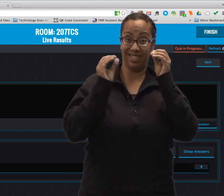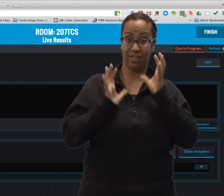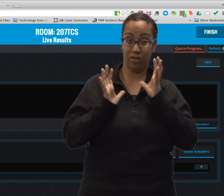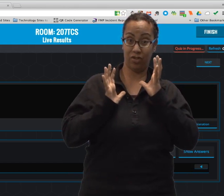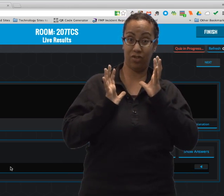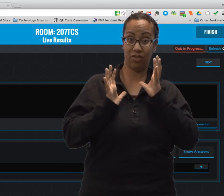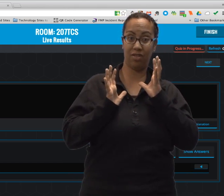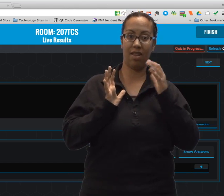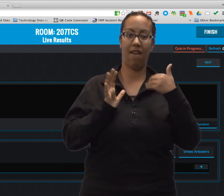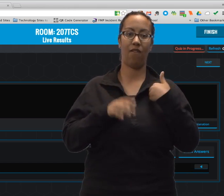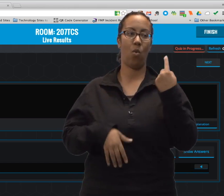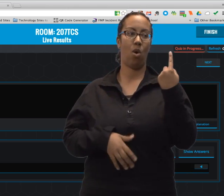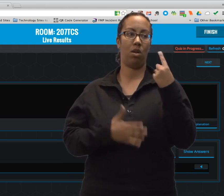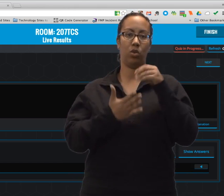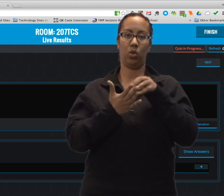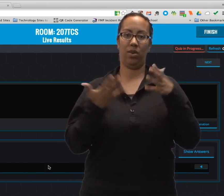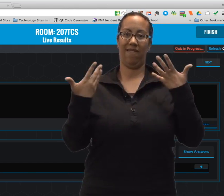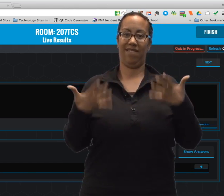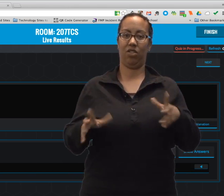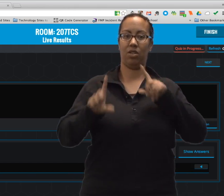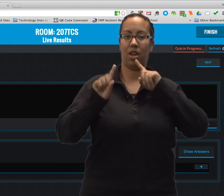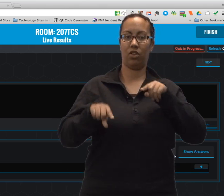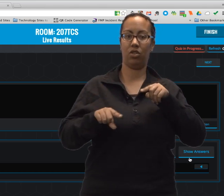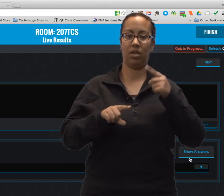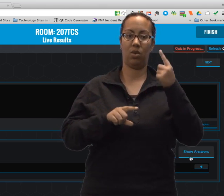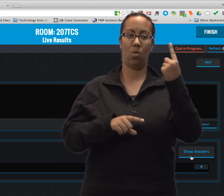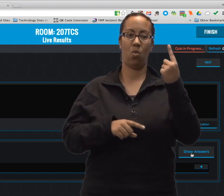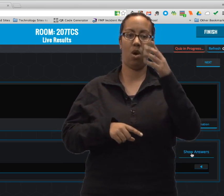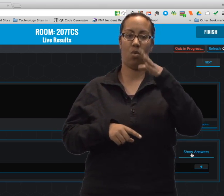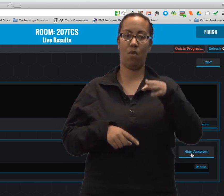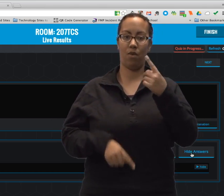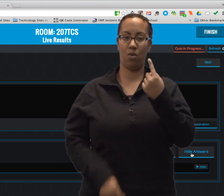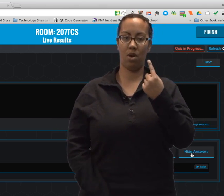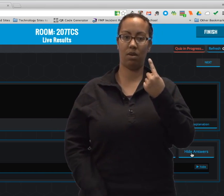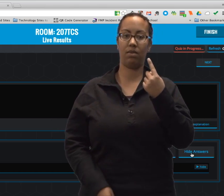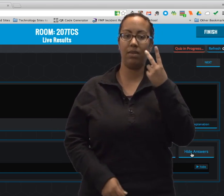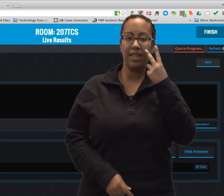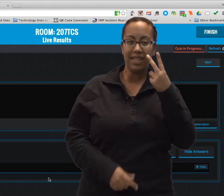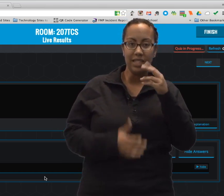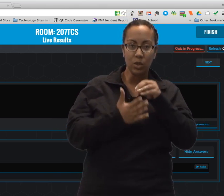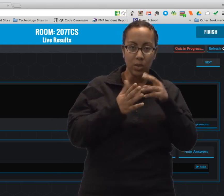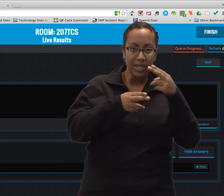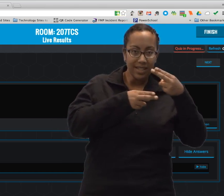Now you can see as the teacher that you have one student who has answered the questions. One out of one.